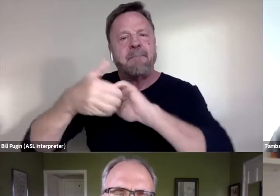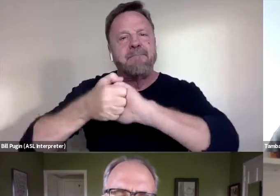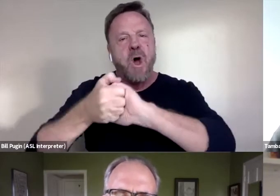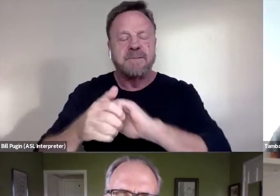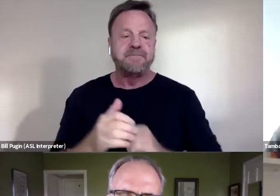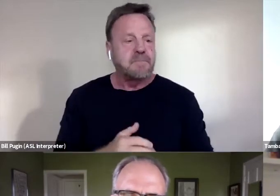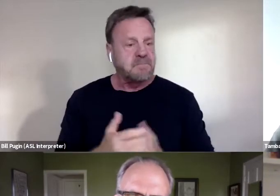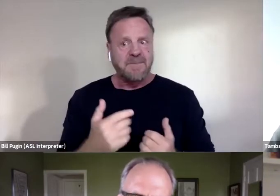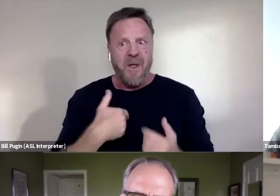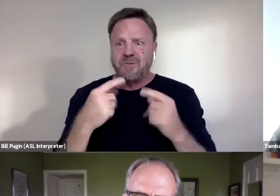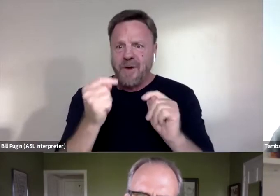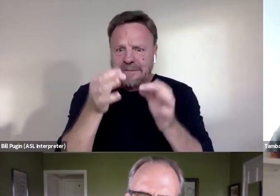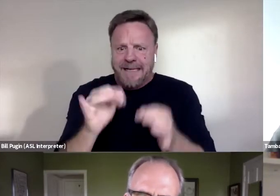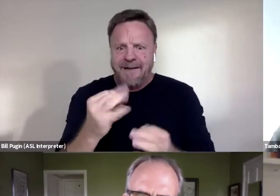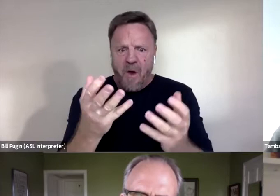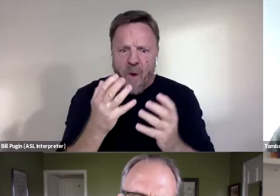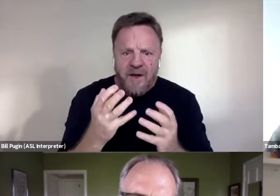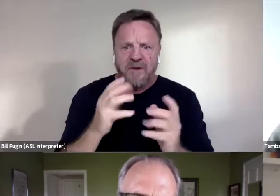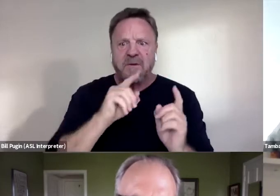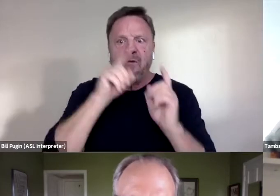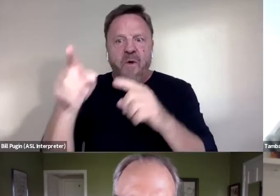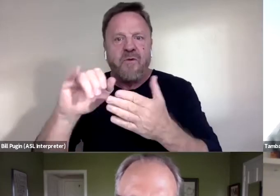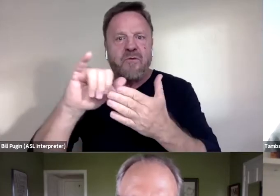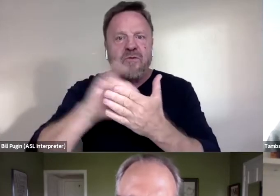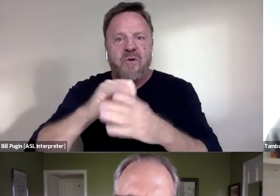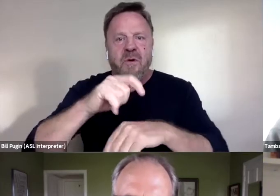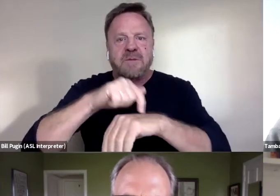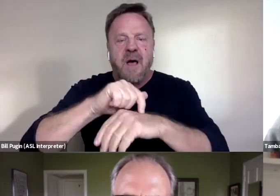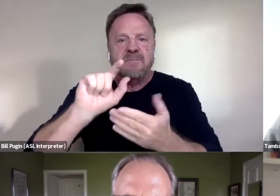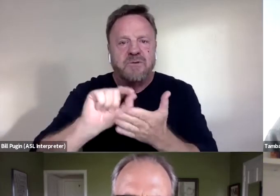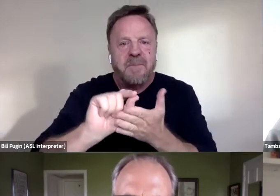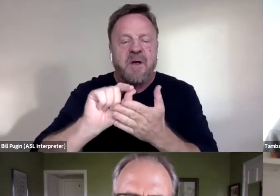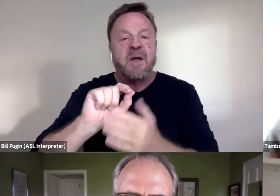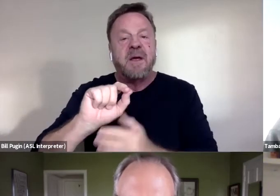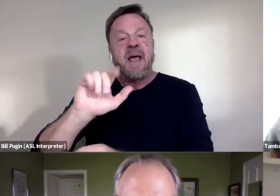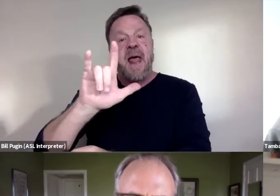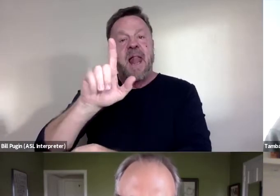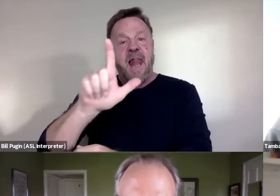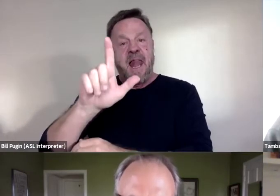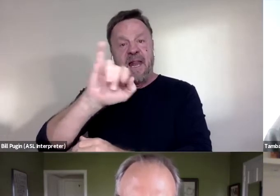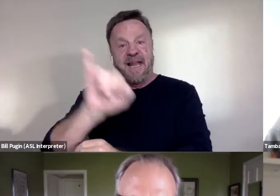whether or not I wanted to go to The New York Times, Liz introduced me to Amy